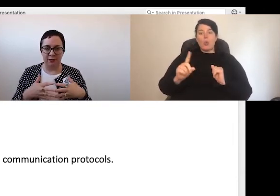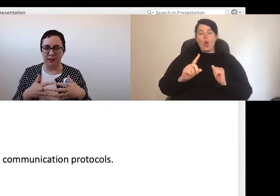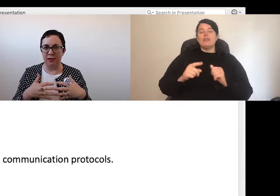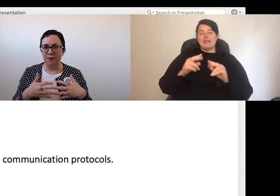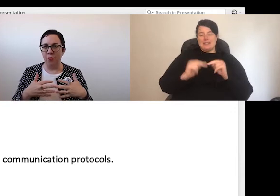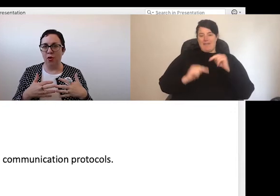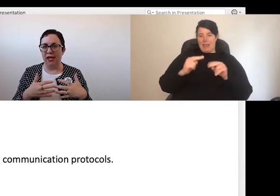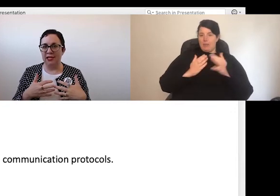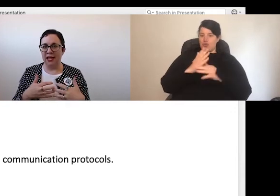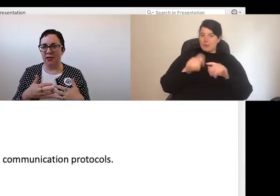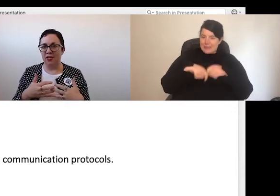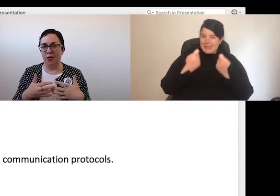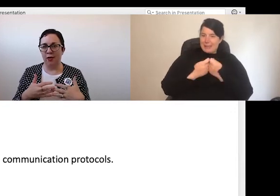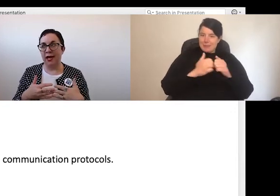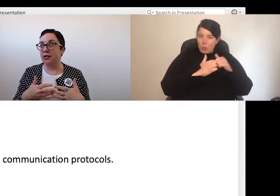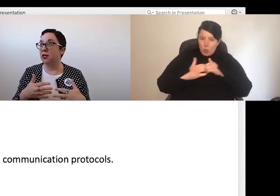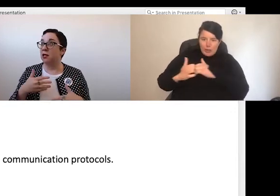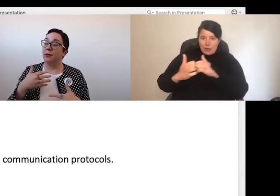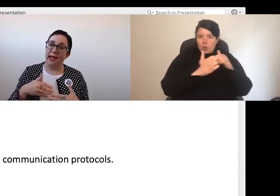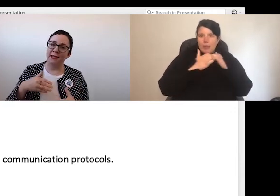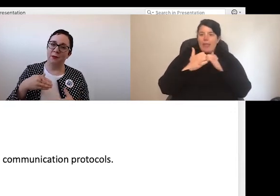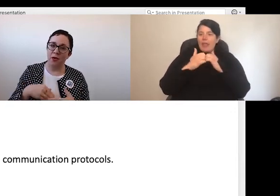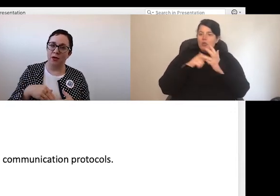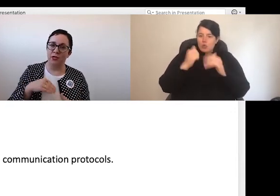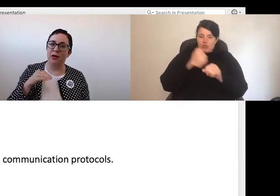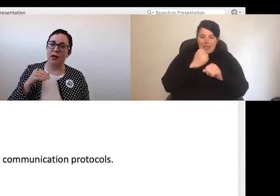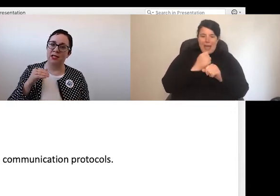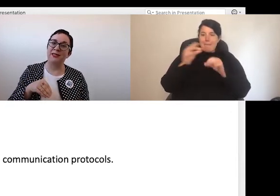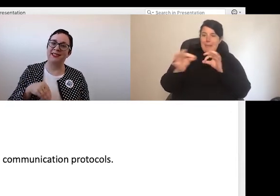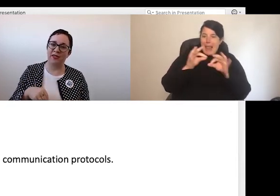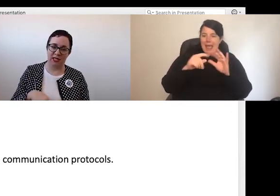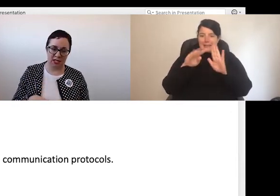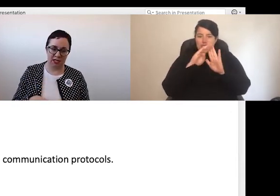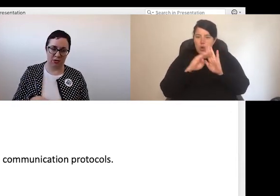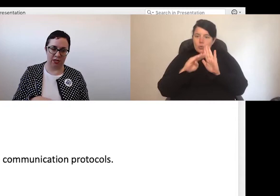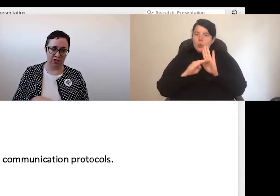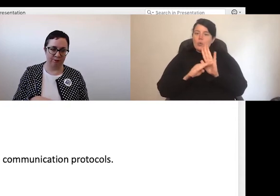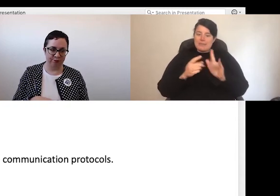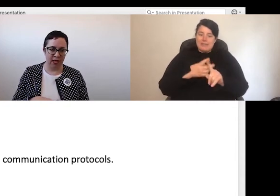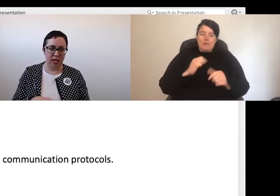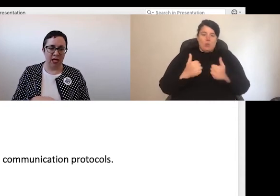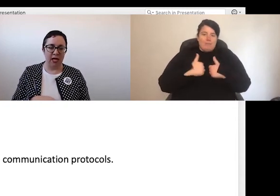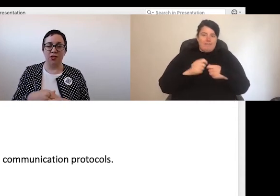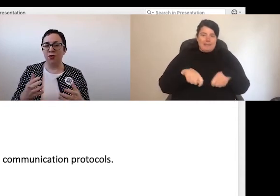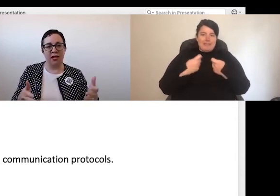teams working together to create plans and protocols that are specific to their situation.